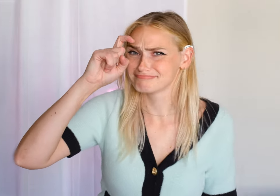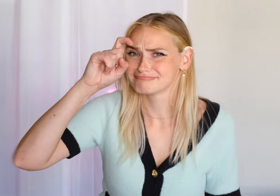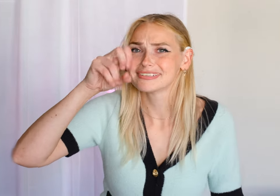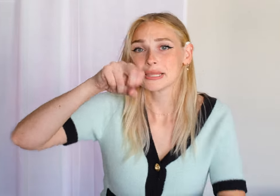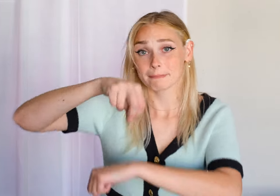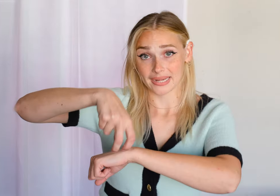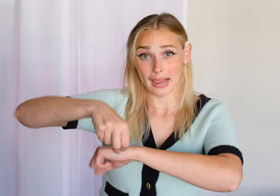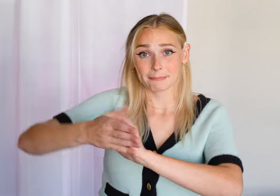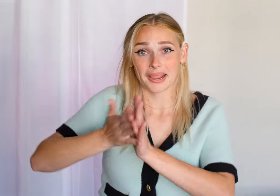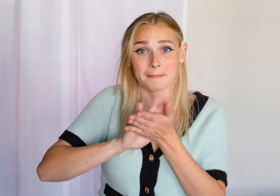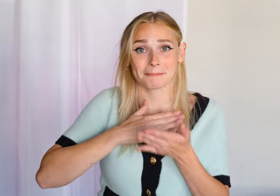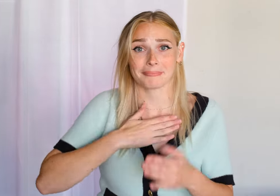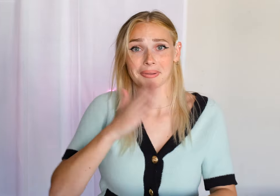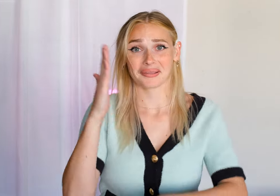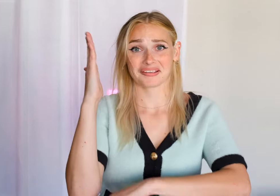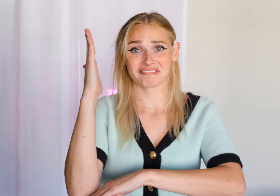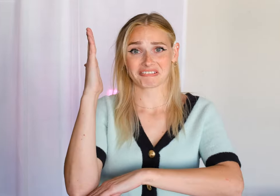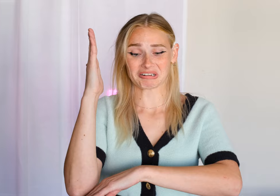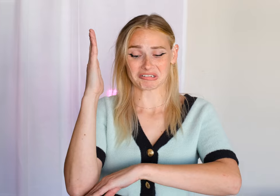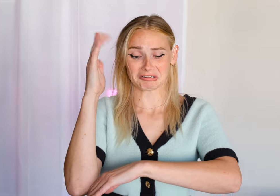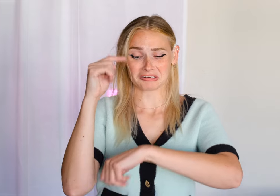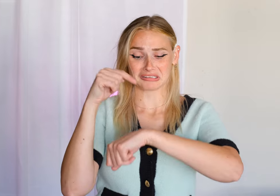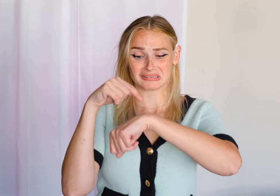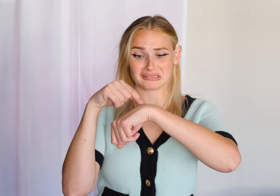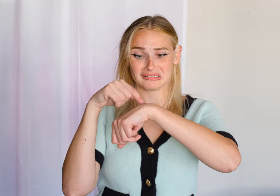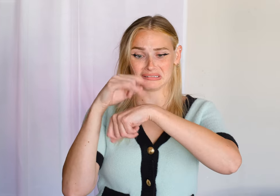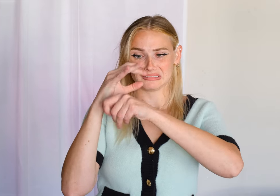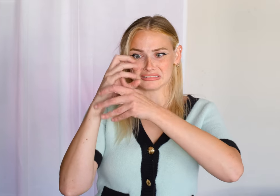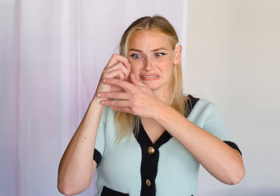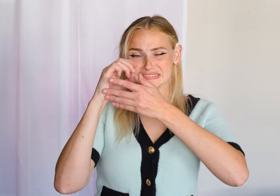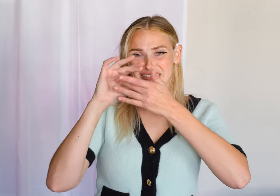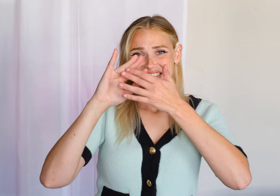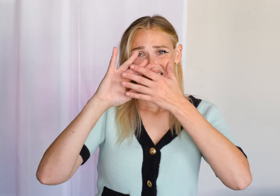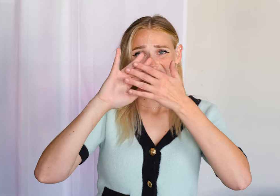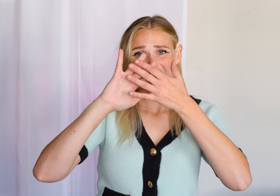🎶 Midnight's become my afternoons 🎶